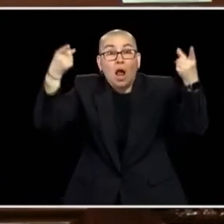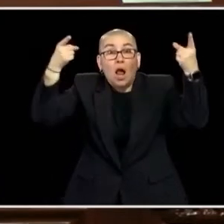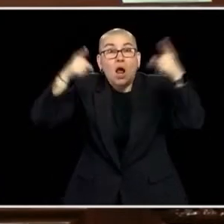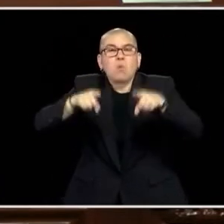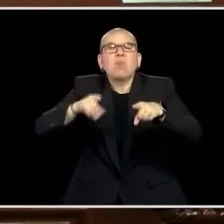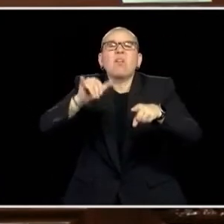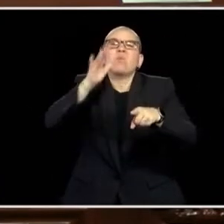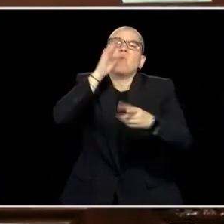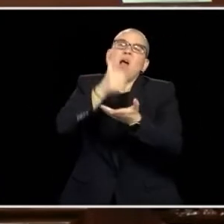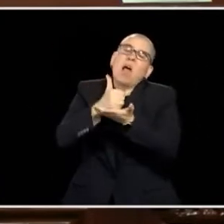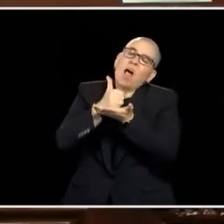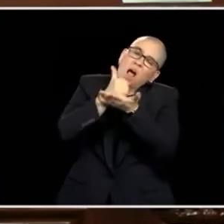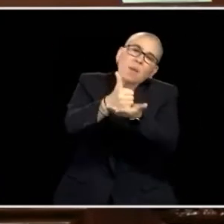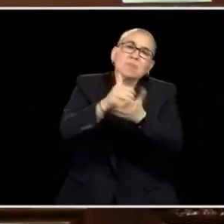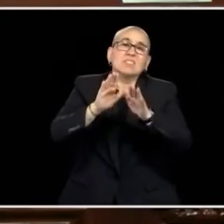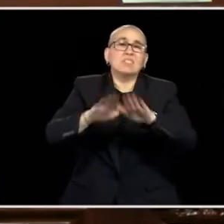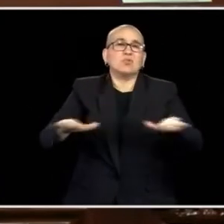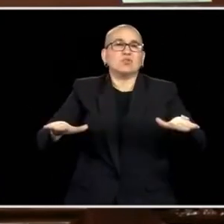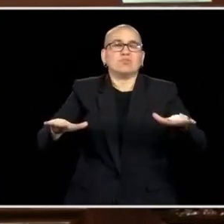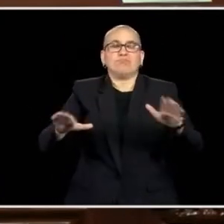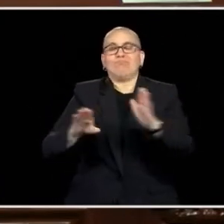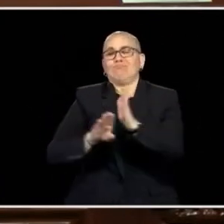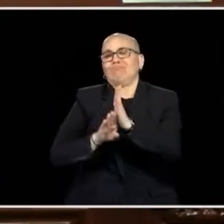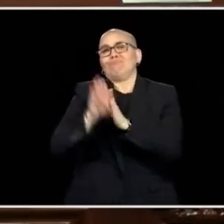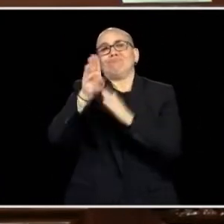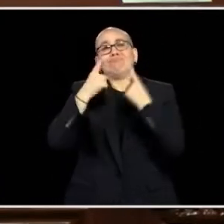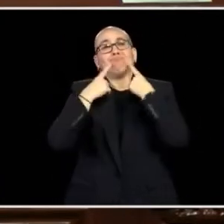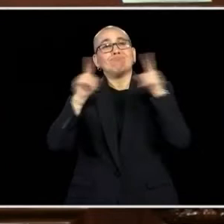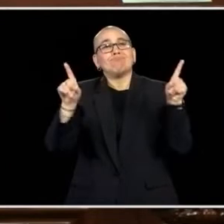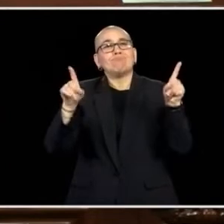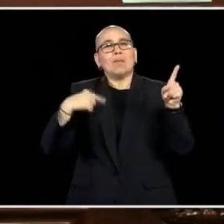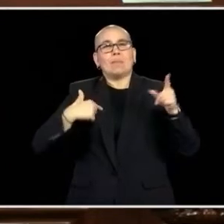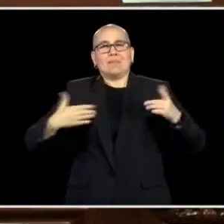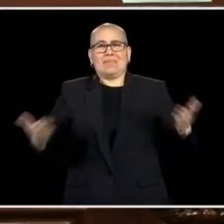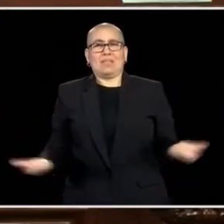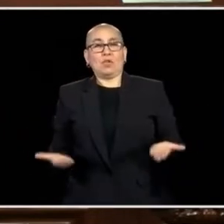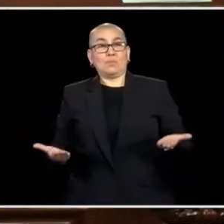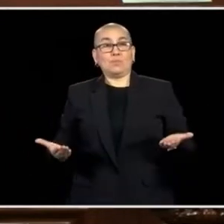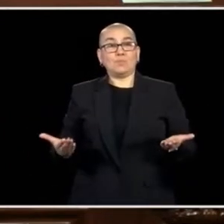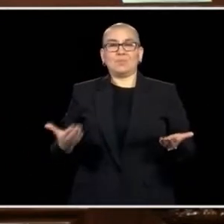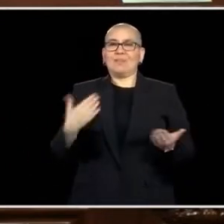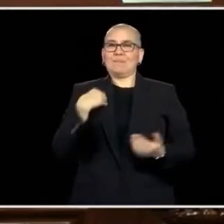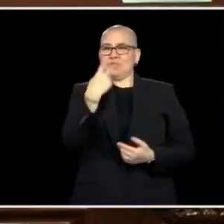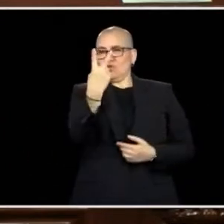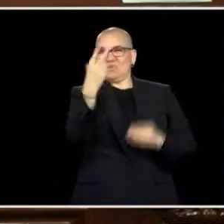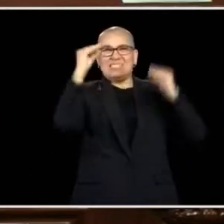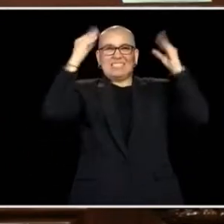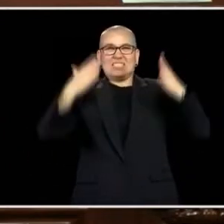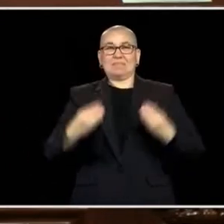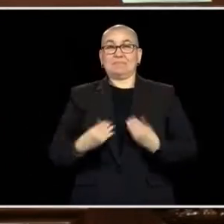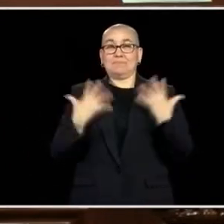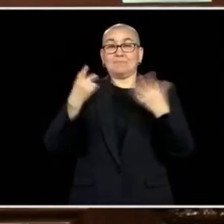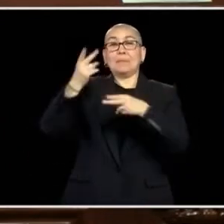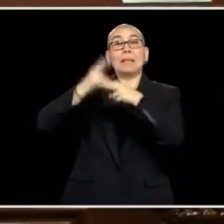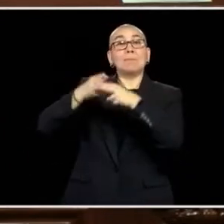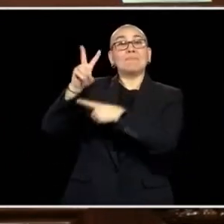WE'VE GOT MORE TO BE DONE. NOW, I'M GOING TO HAVE TO TELL YOU, I AM HERE TONIGHT WITH TWO TEACHERS WHO INSPIRE ME.